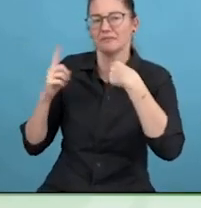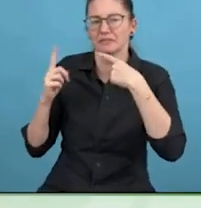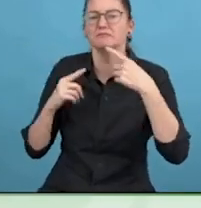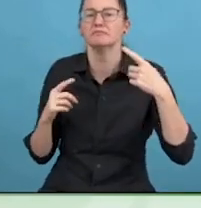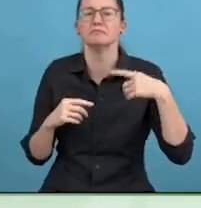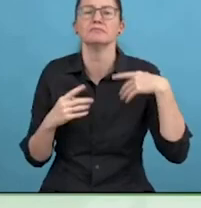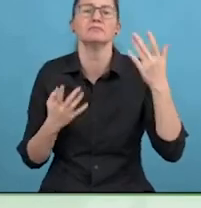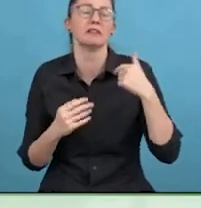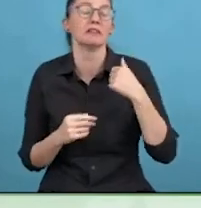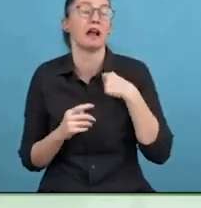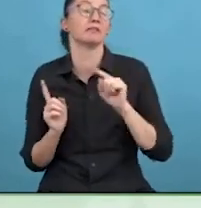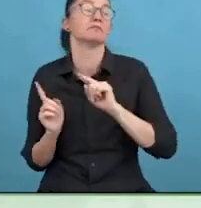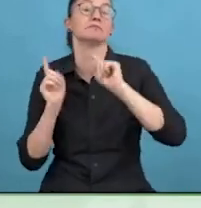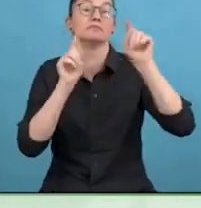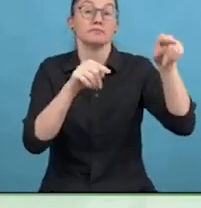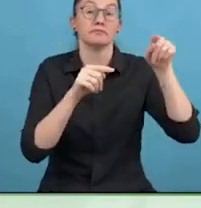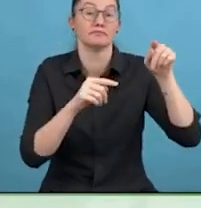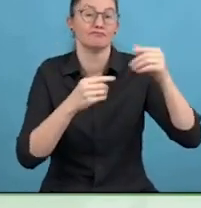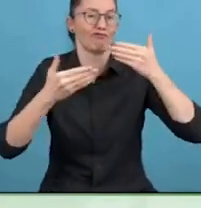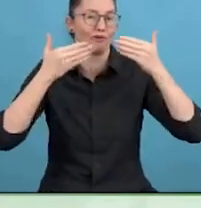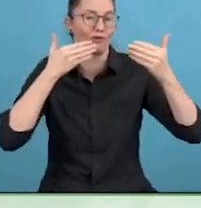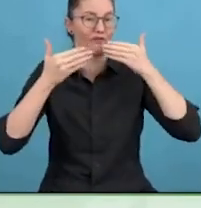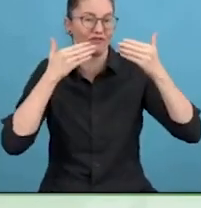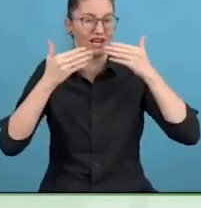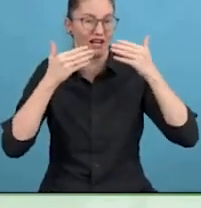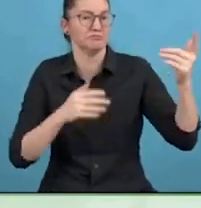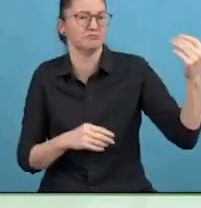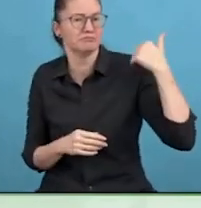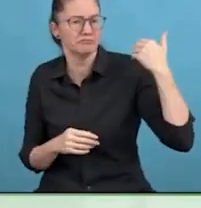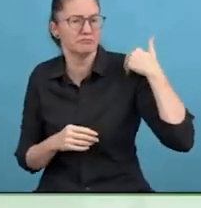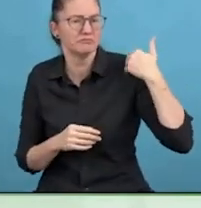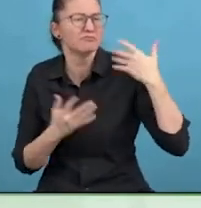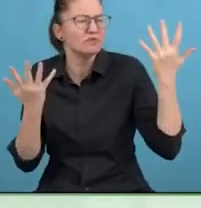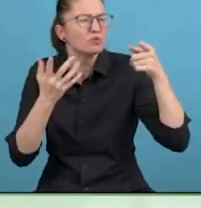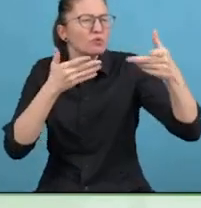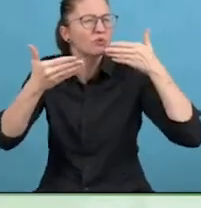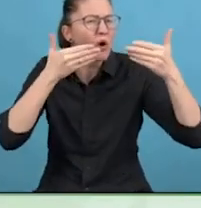Unless governments recognise, it is a government, policymaker,